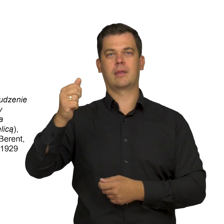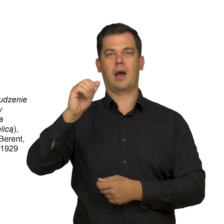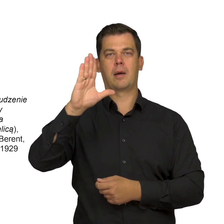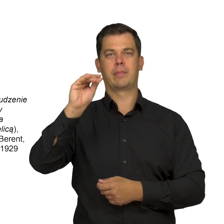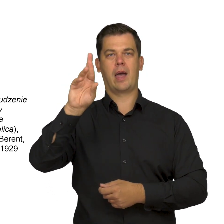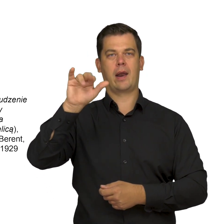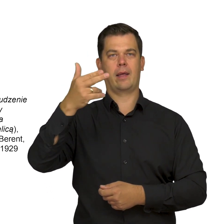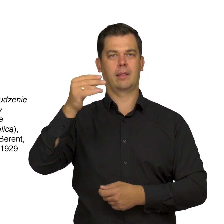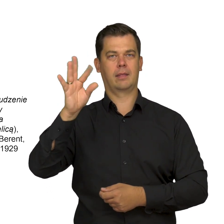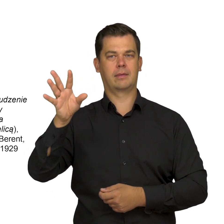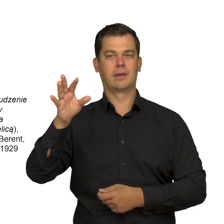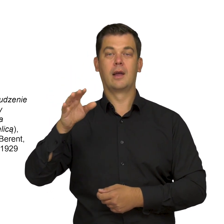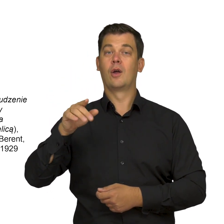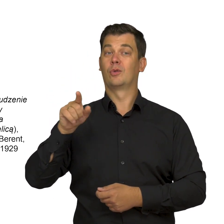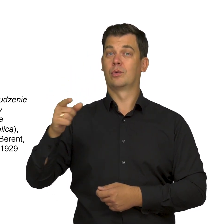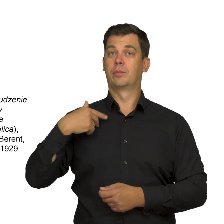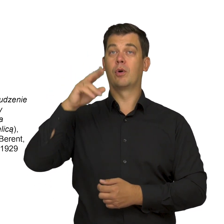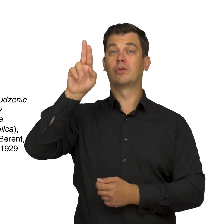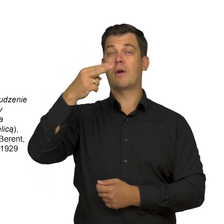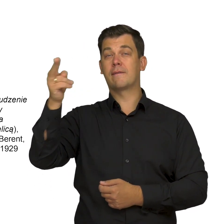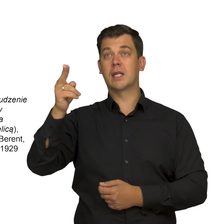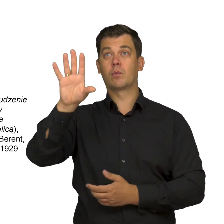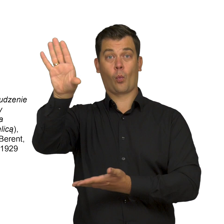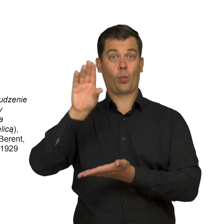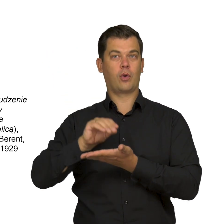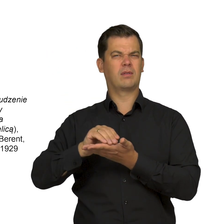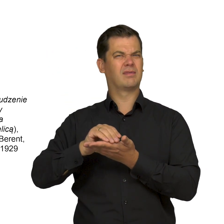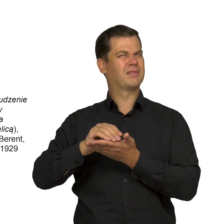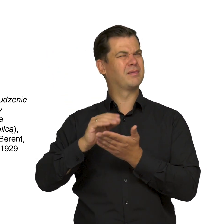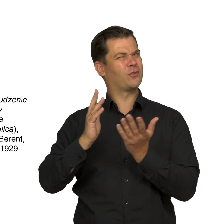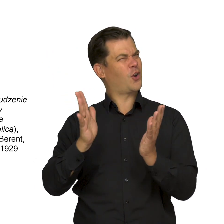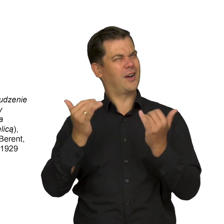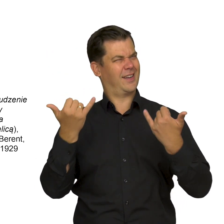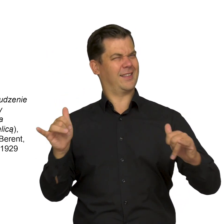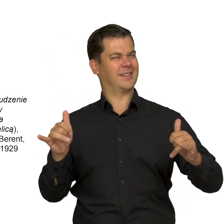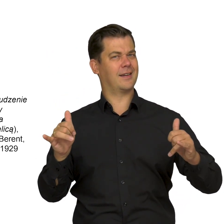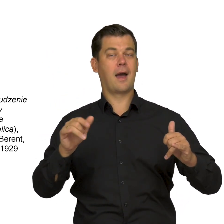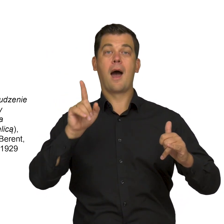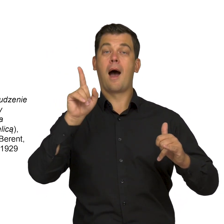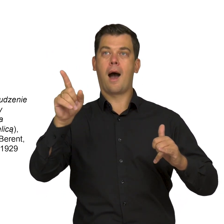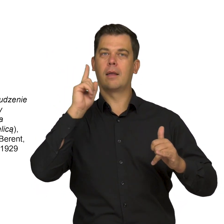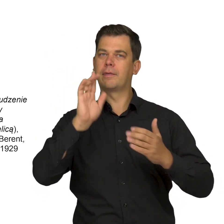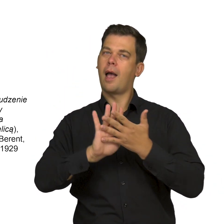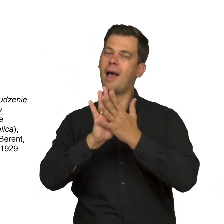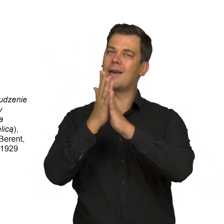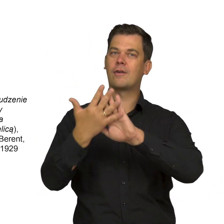Admittedly, the Nordic motifs are not as clear in her case, but her allegorical works